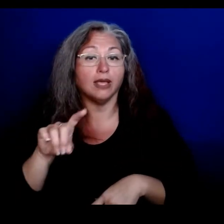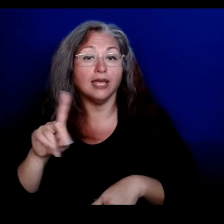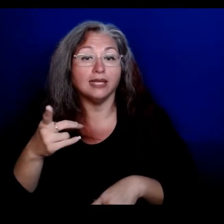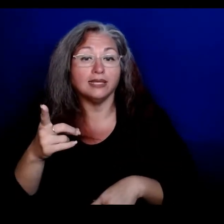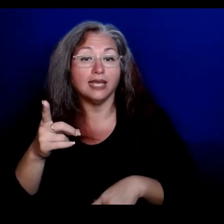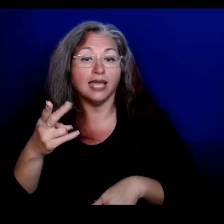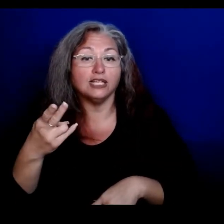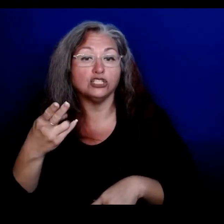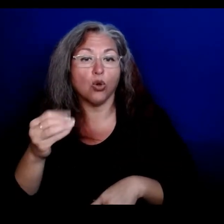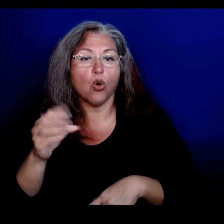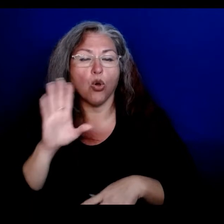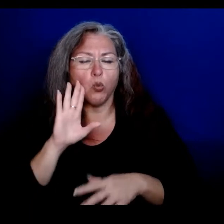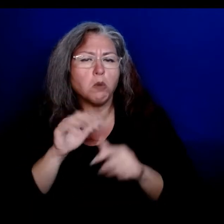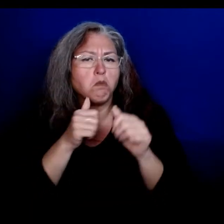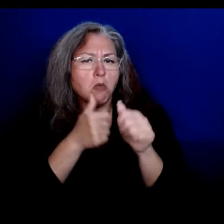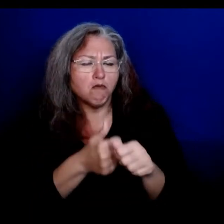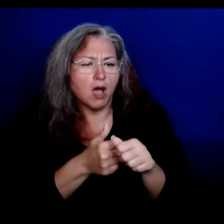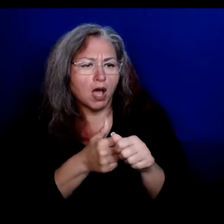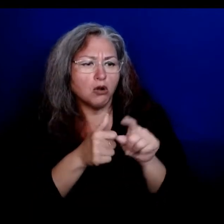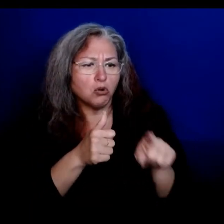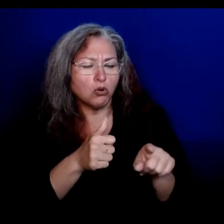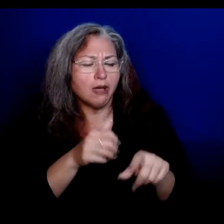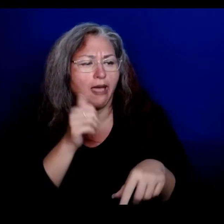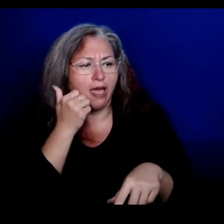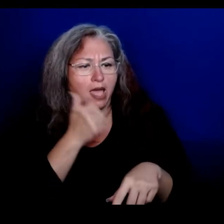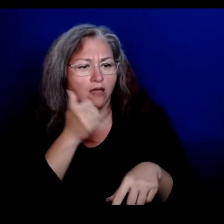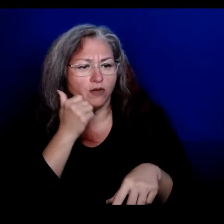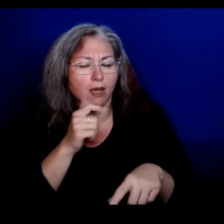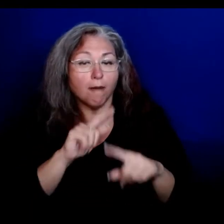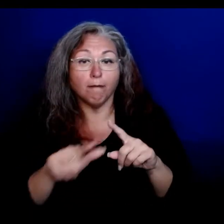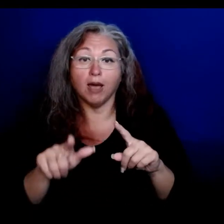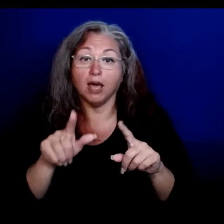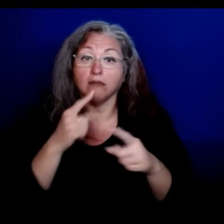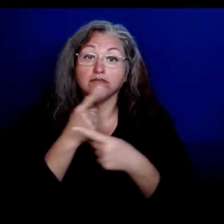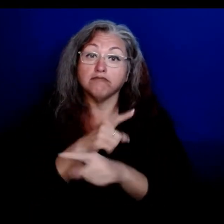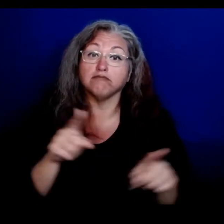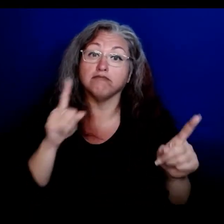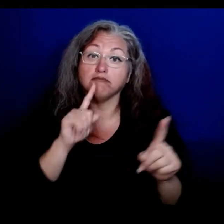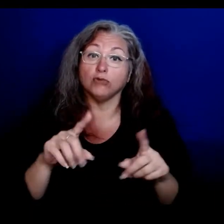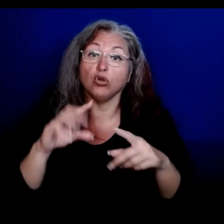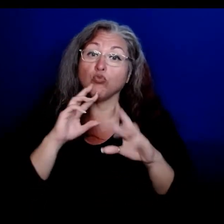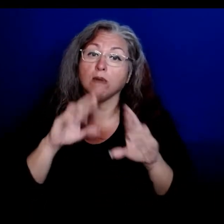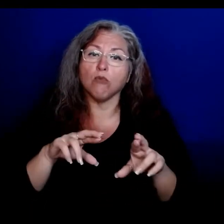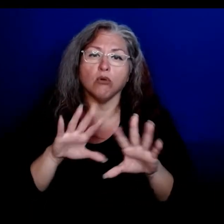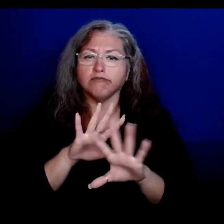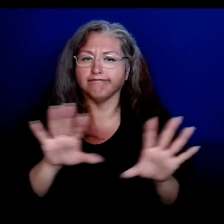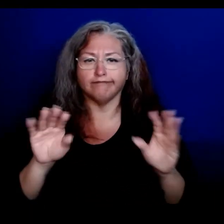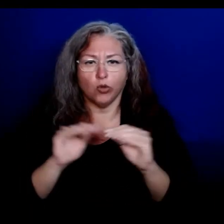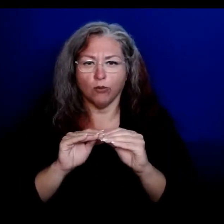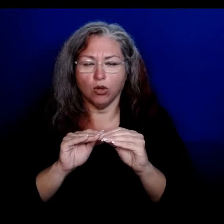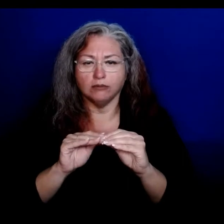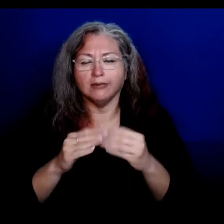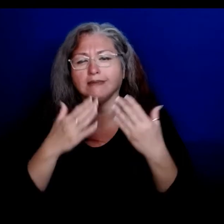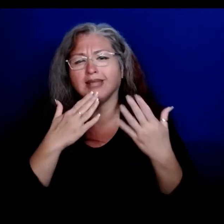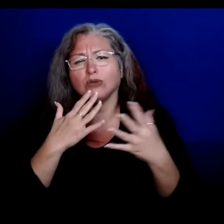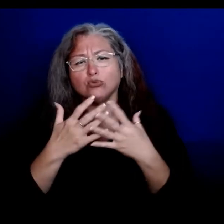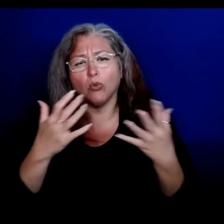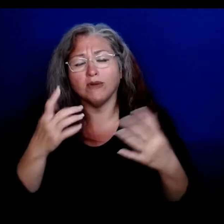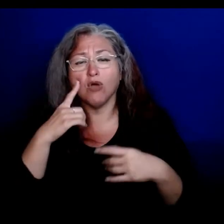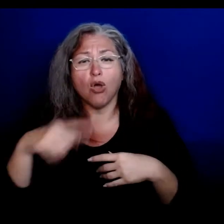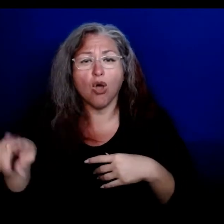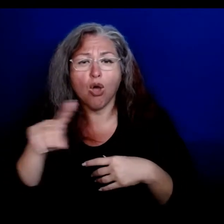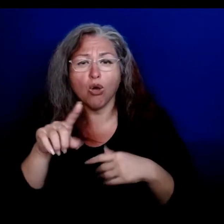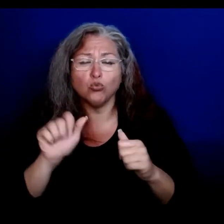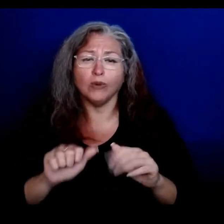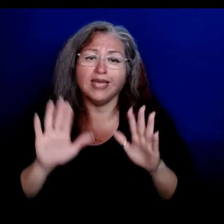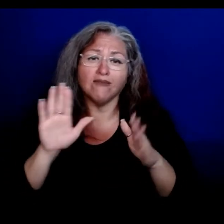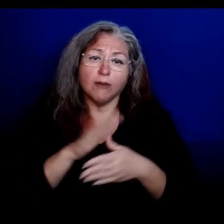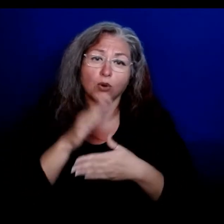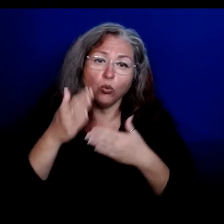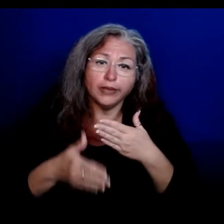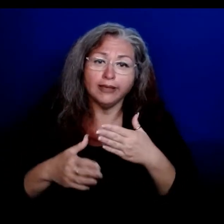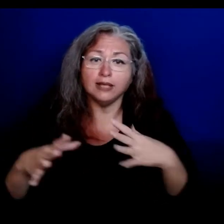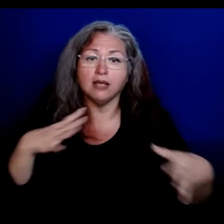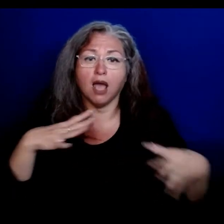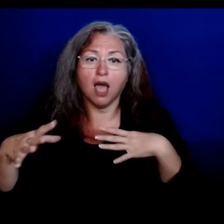will continue to track and respond to cases every day, but will no longer issue summary reports.Mahalo nui loa to everyone who gave up their weekends and holidays to keep our community informed. We never imagined we’d still be doing daily updates two years later. We are so grateful that we’ve finally reach the point where we can cut back on resources.